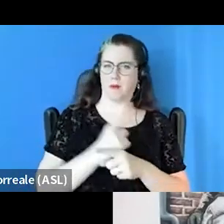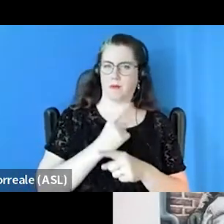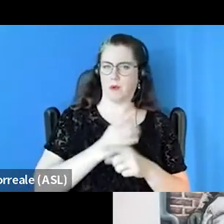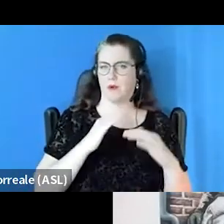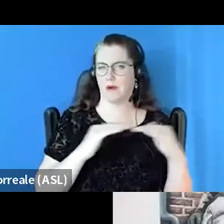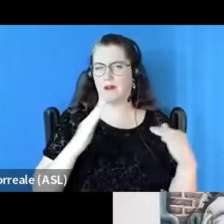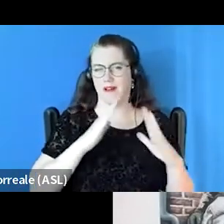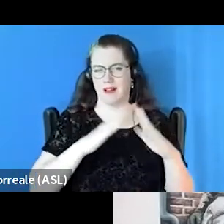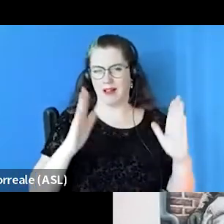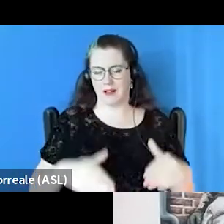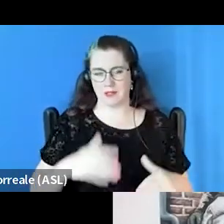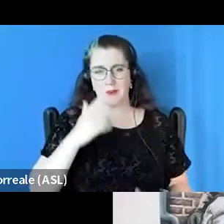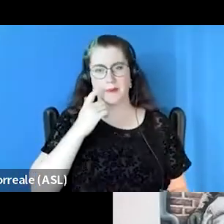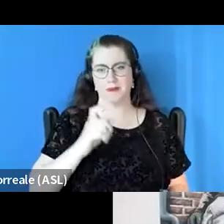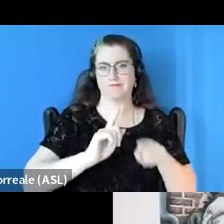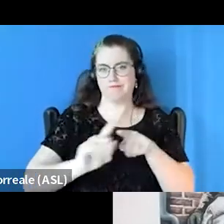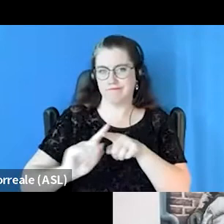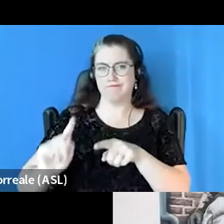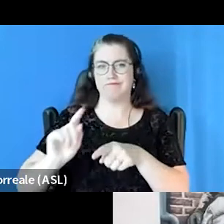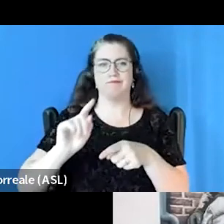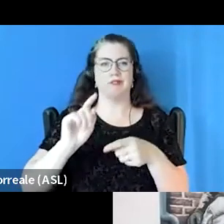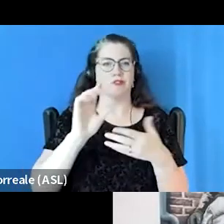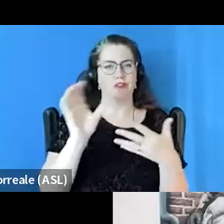because of criteria and paperworks and someone just asks,